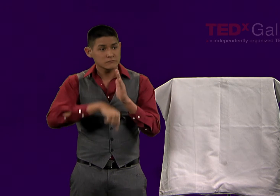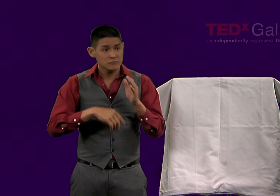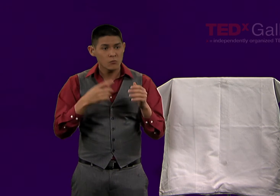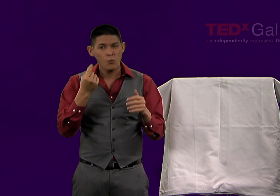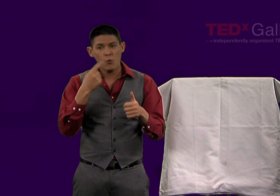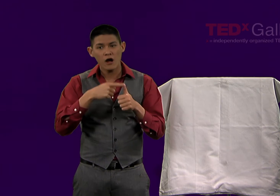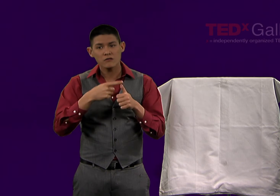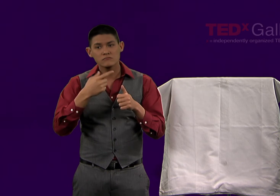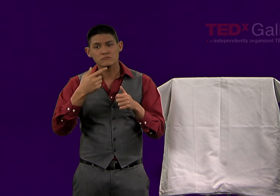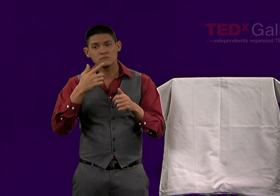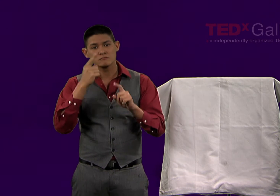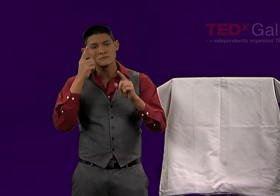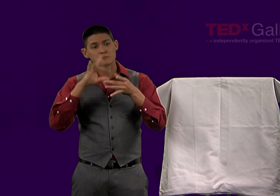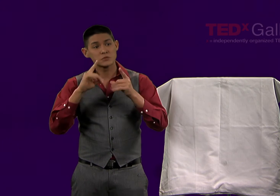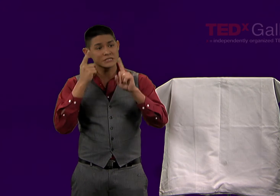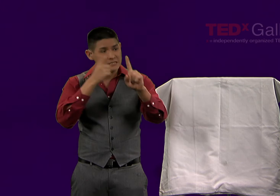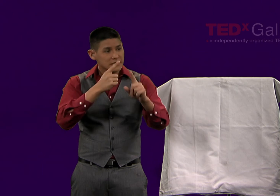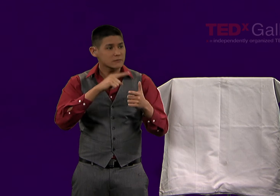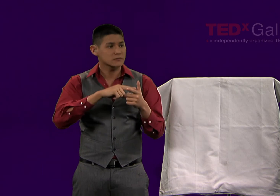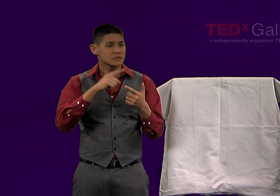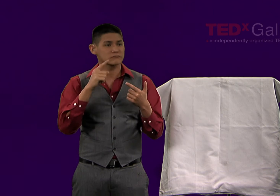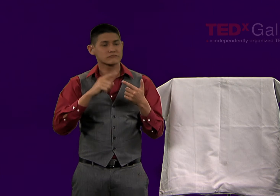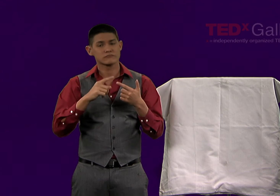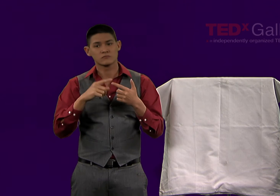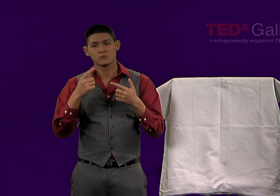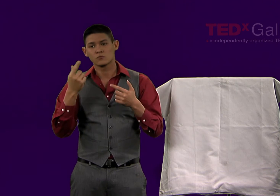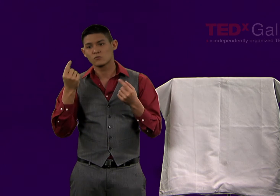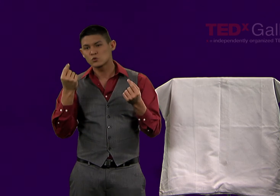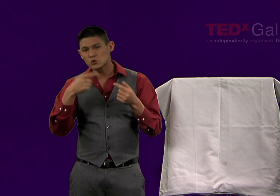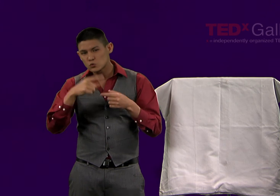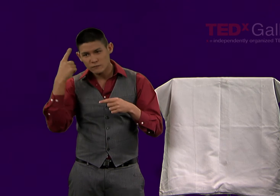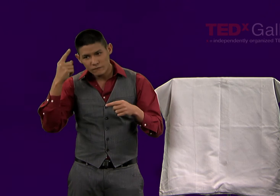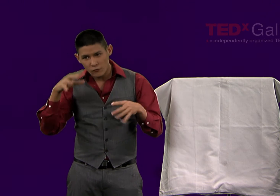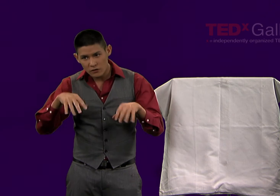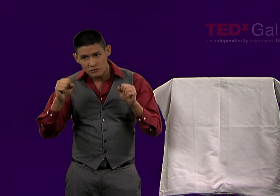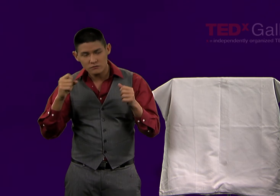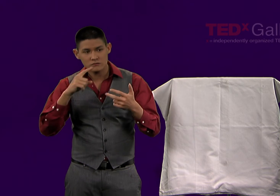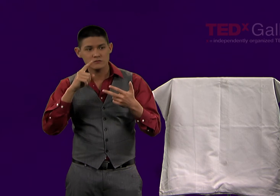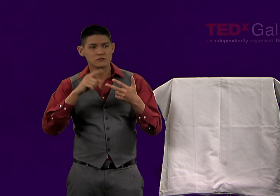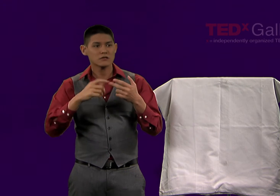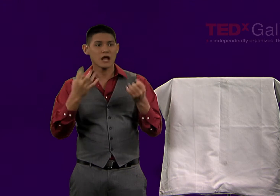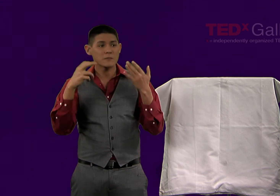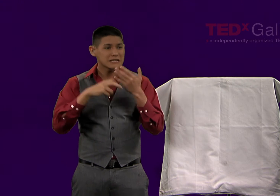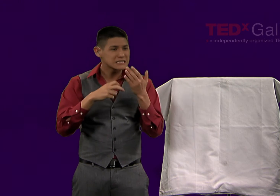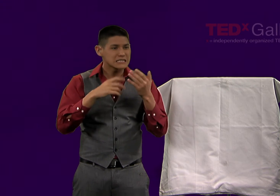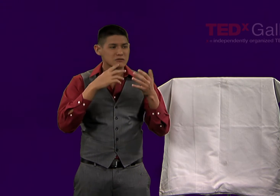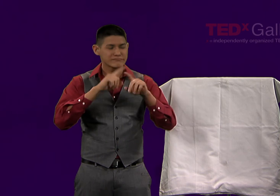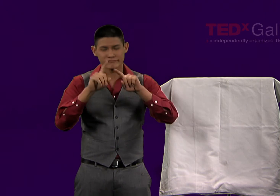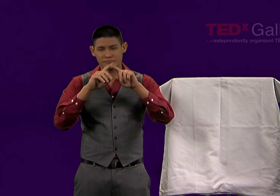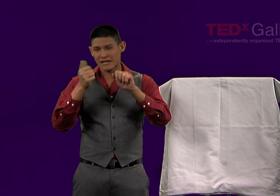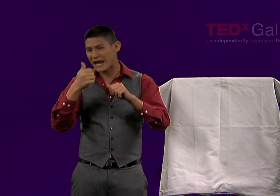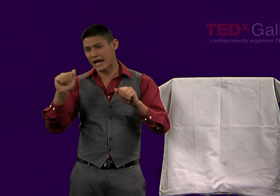and that would bring you to a link, giving you more information on the goal of the event, how many tickets, what date the event is for,